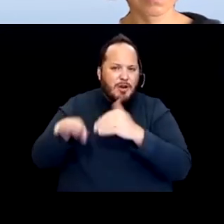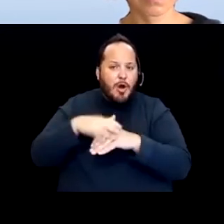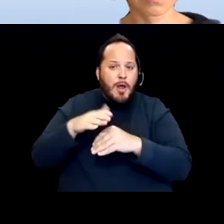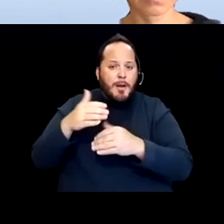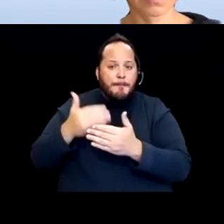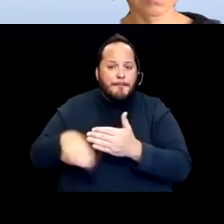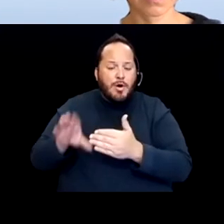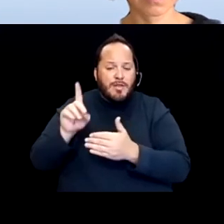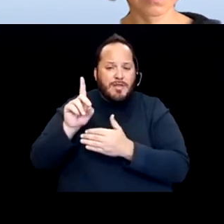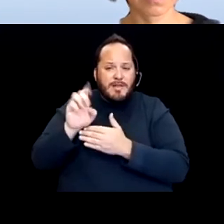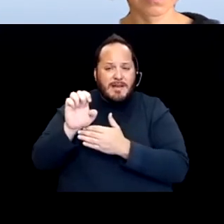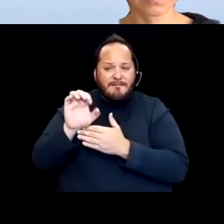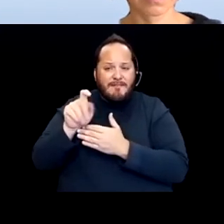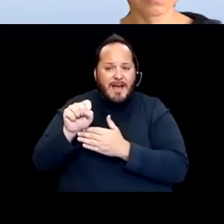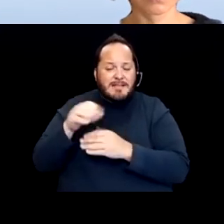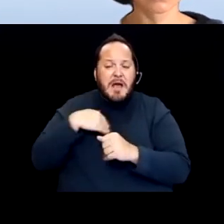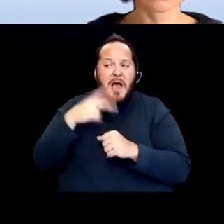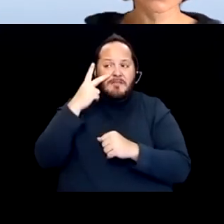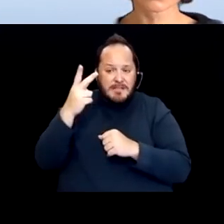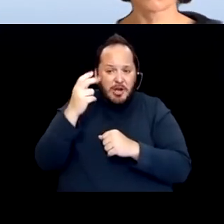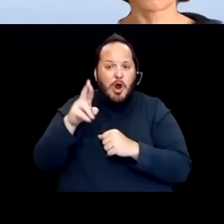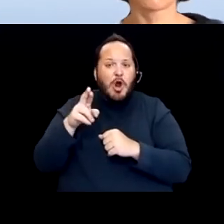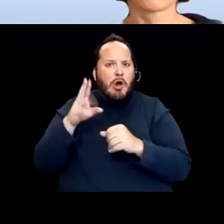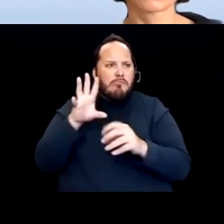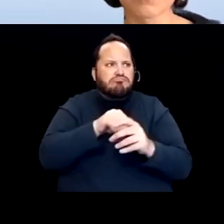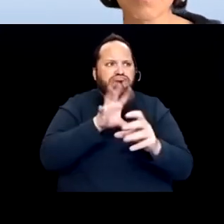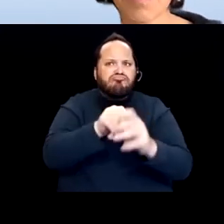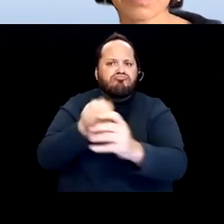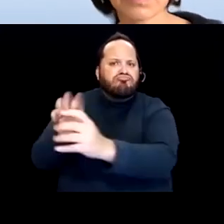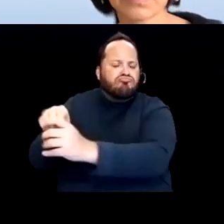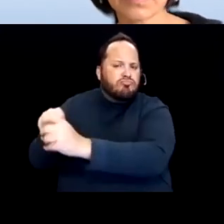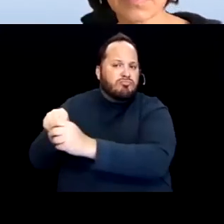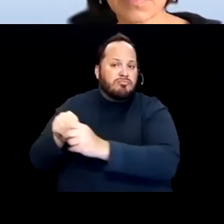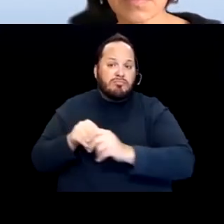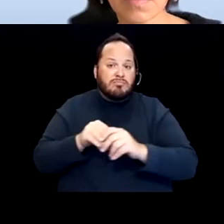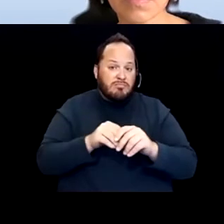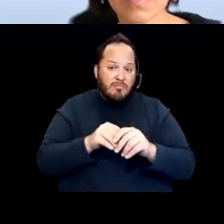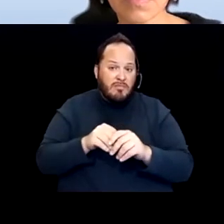I'm seeing her assert herself in multiple ways including co-hosting an event with the White House this week